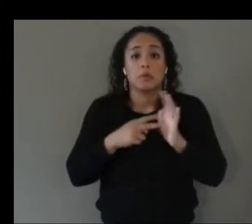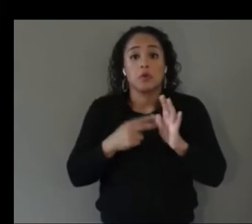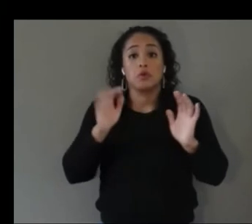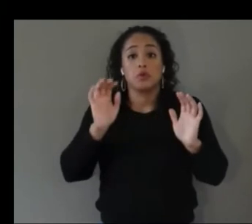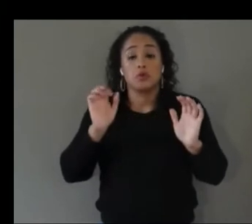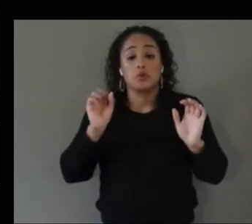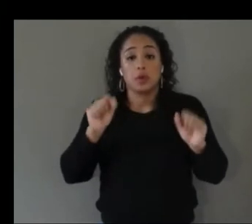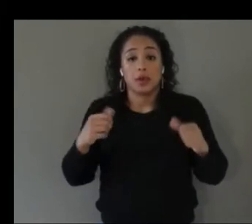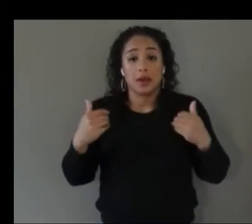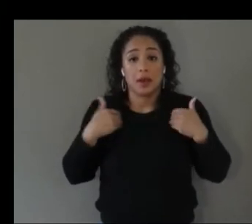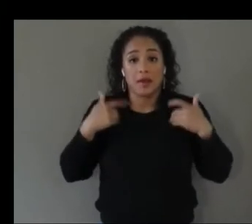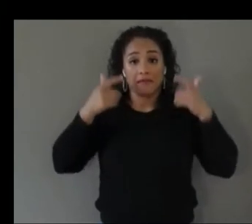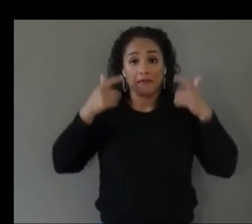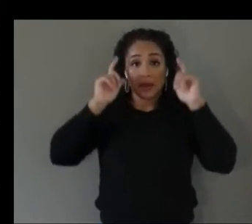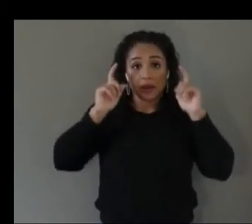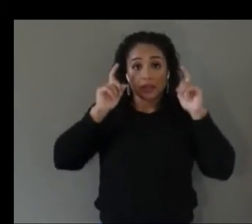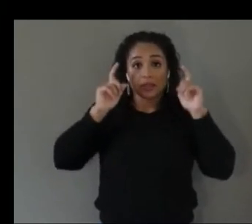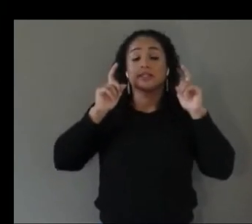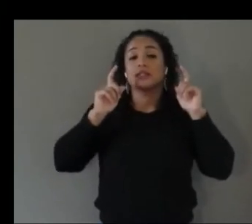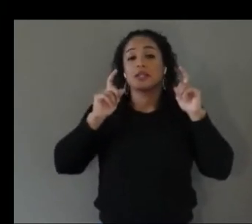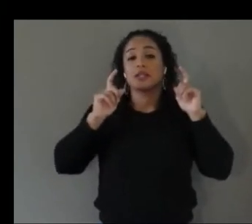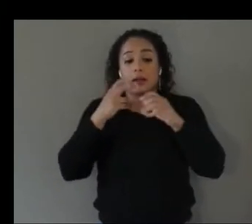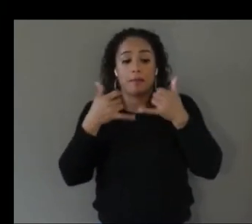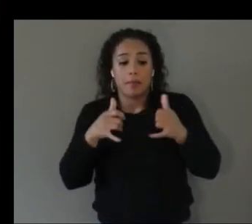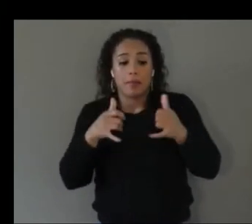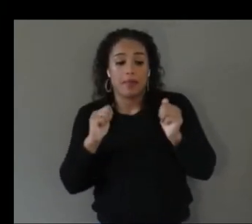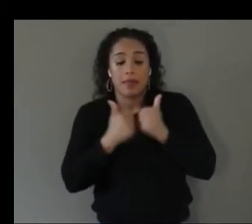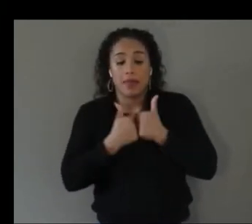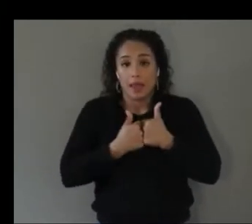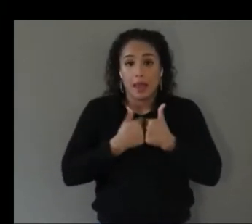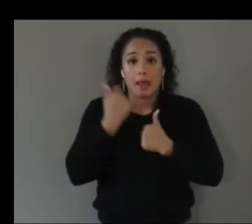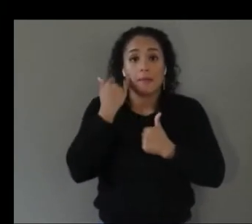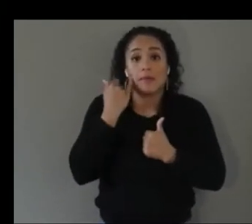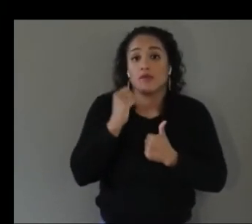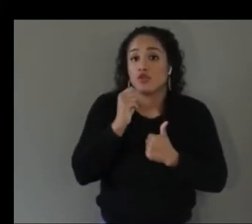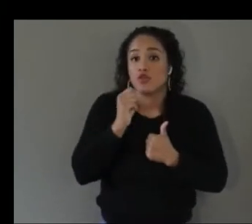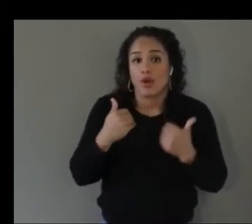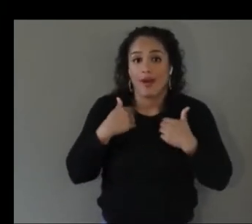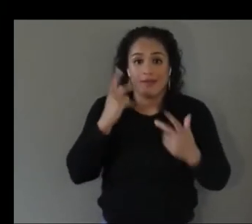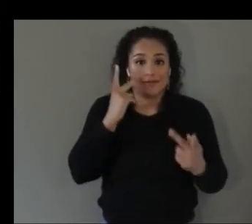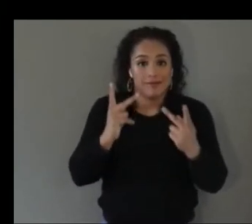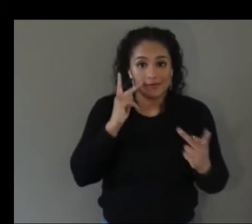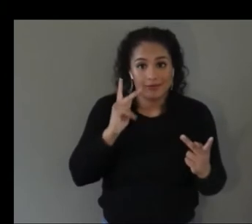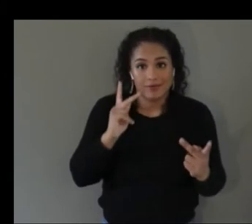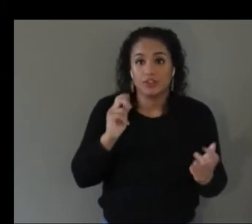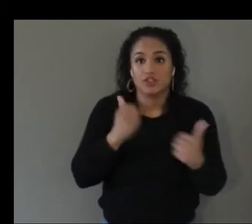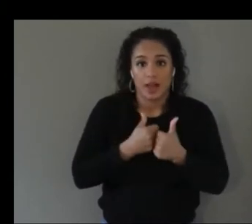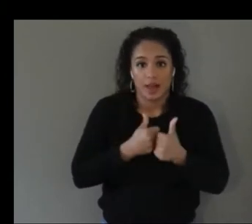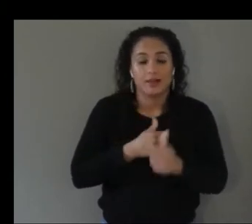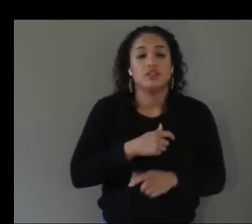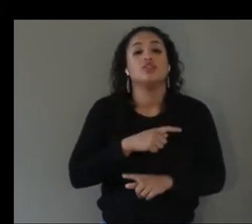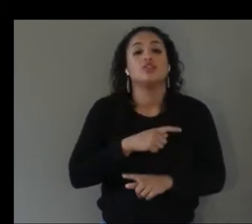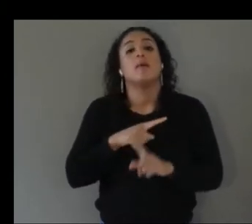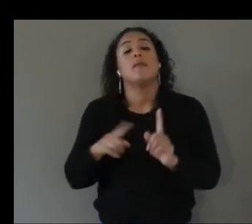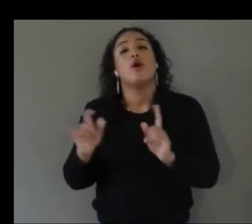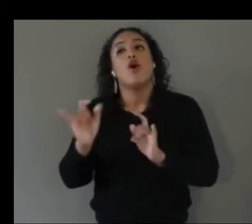see the play space but i also feel like it'd be really cool if uh virtual reality products could